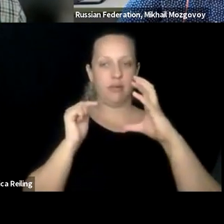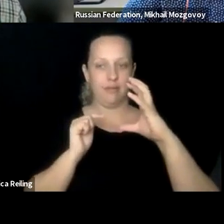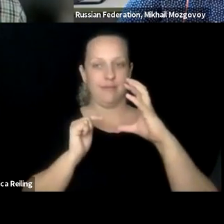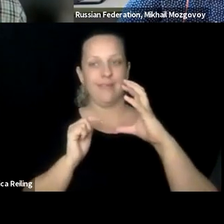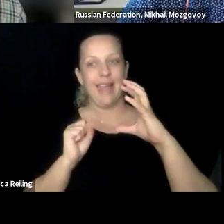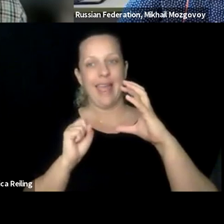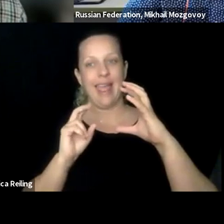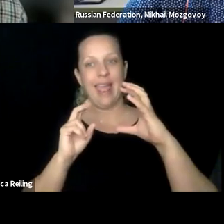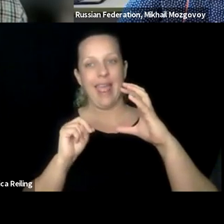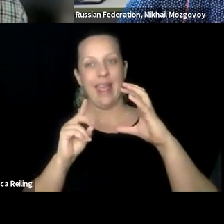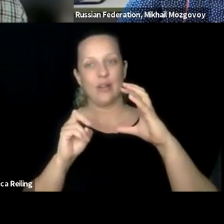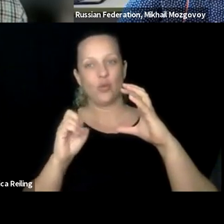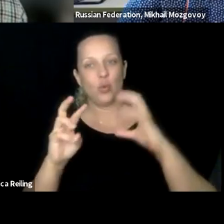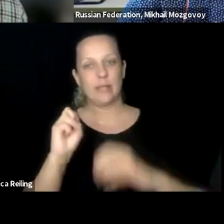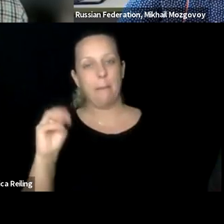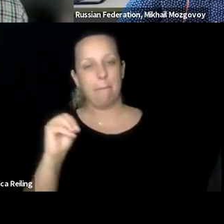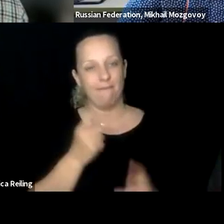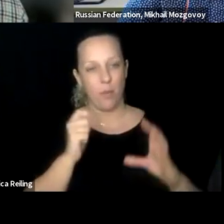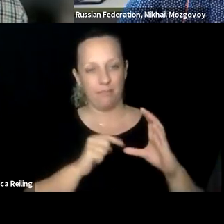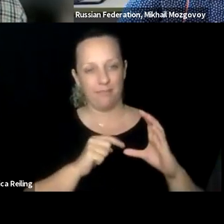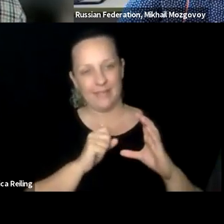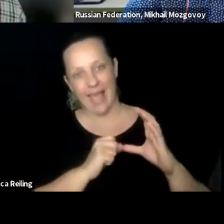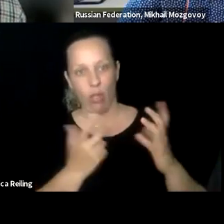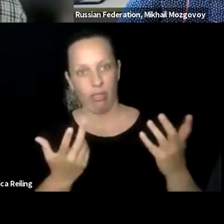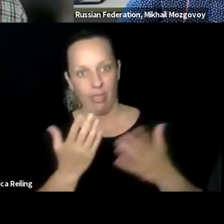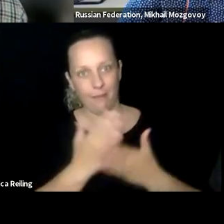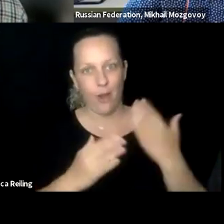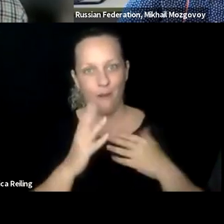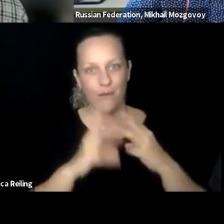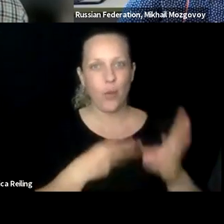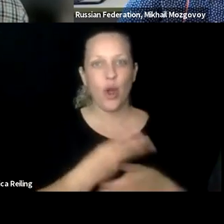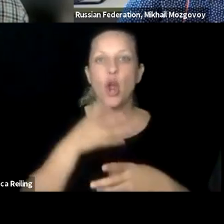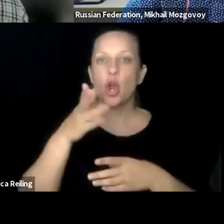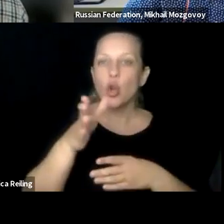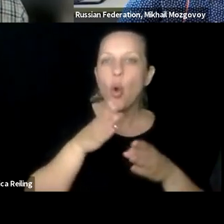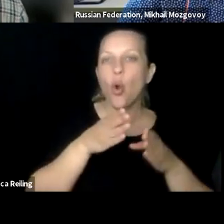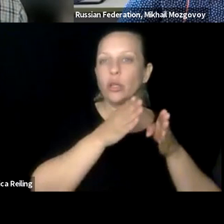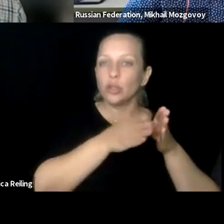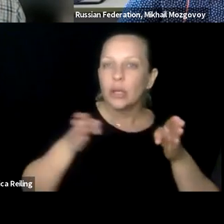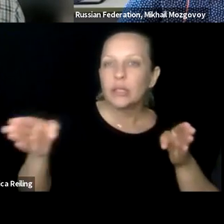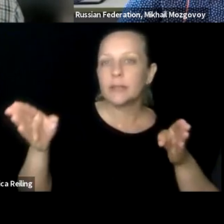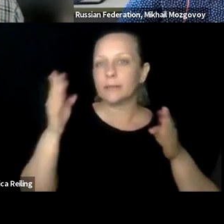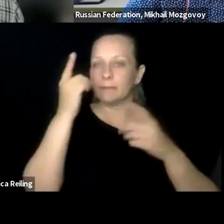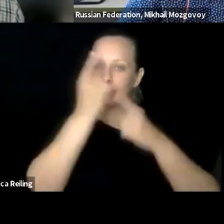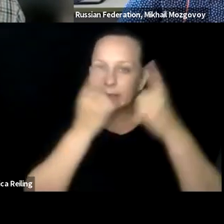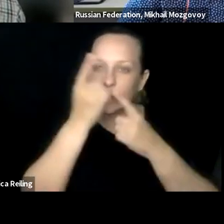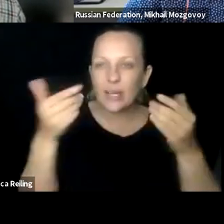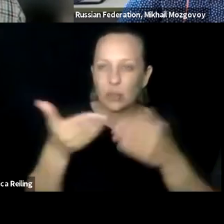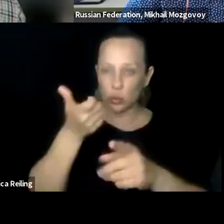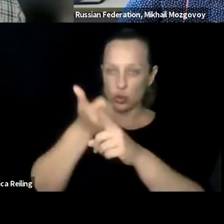which brings us a bit more to the south on our planet, Andrew Sam, Andrew,